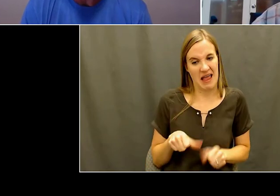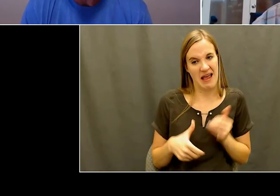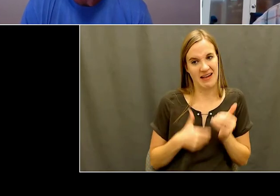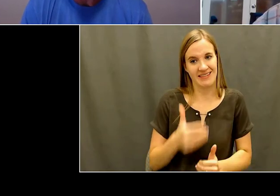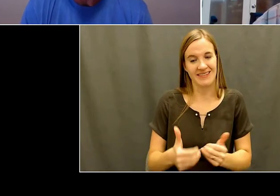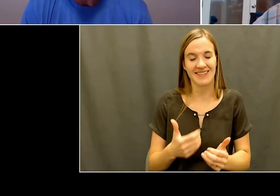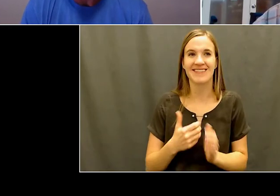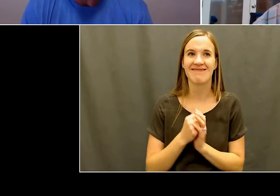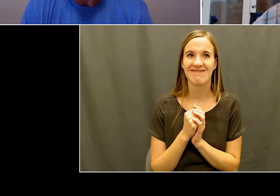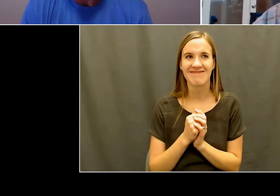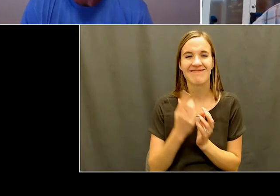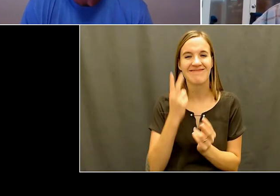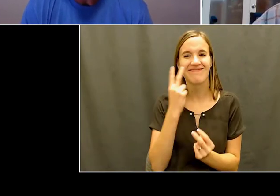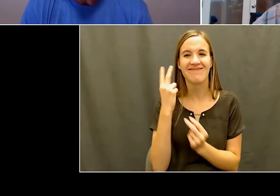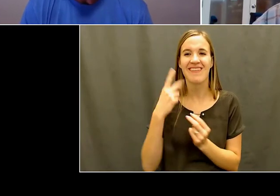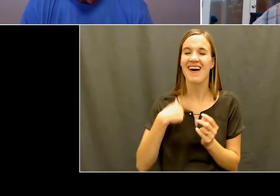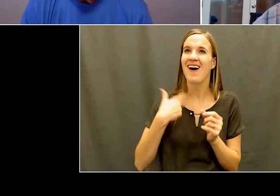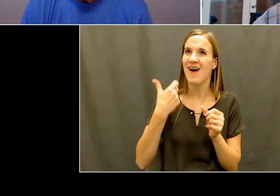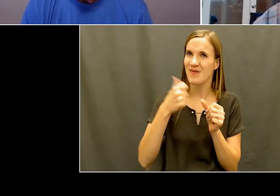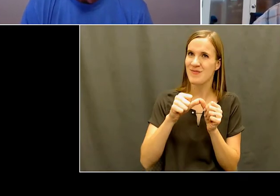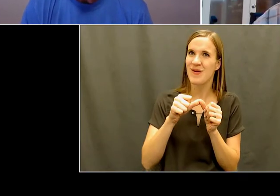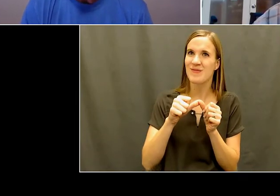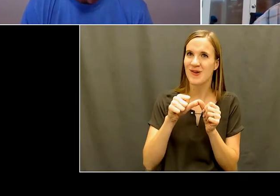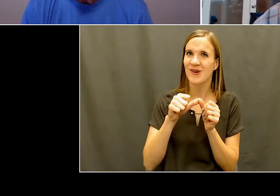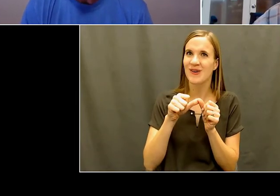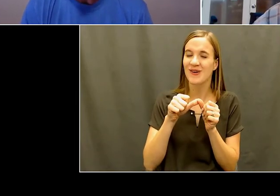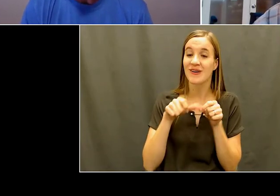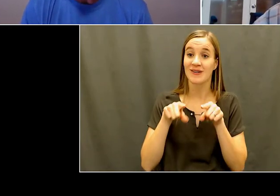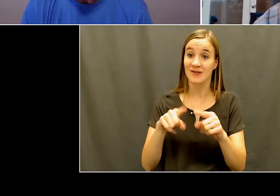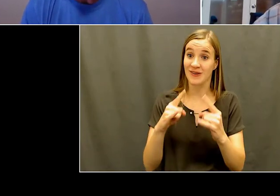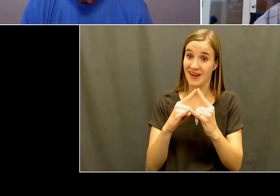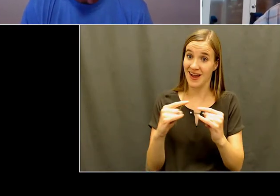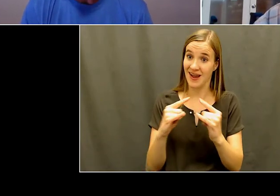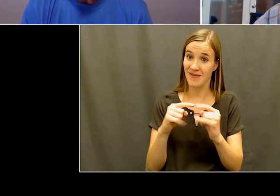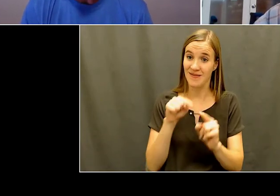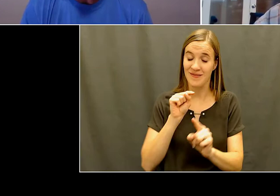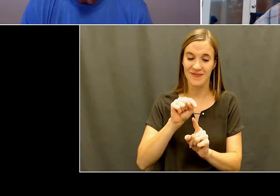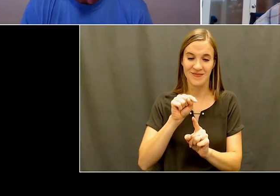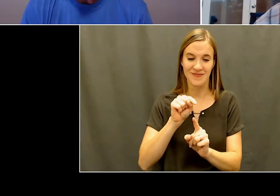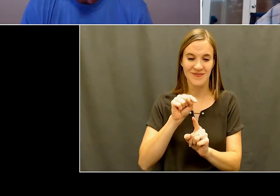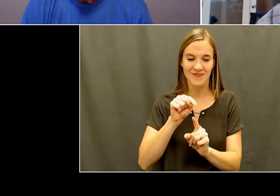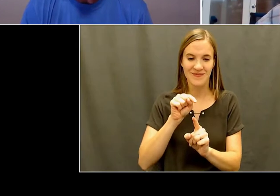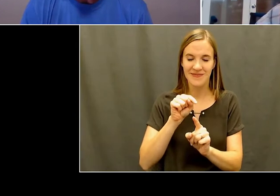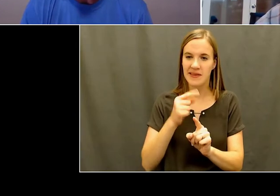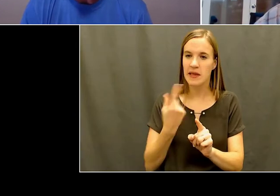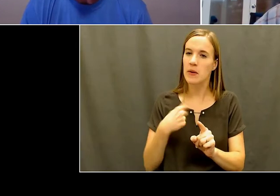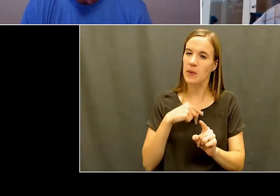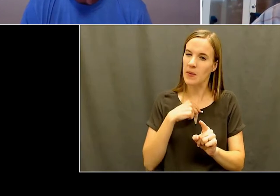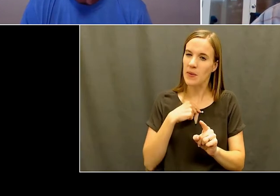program. And one of the little athletes that we had, she came